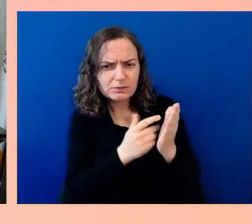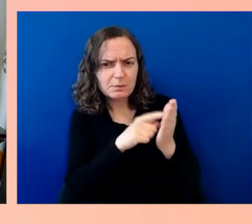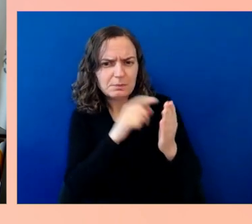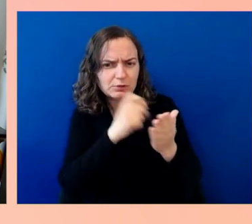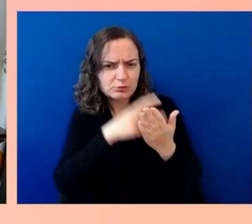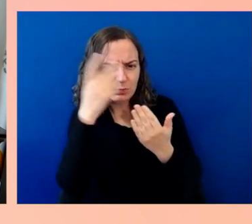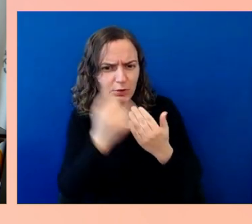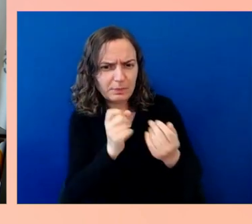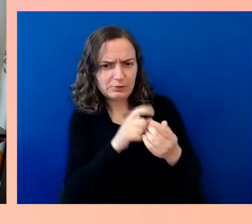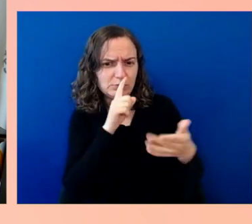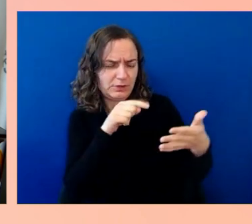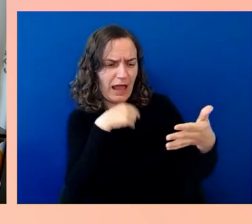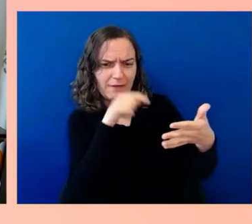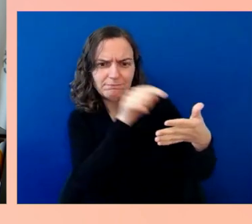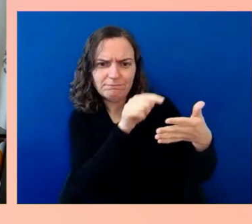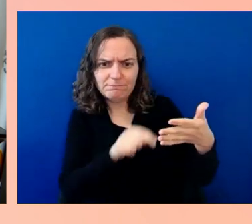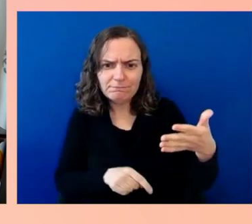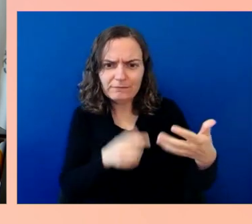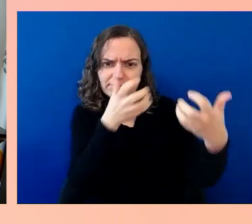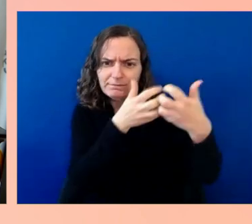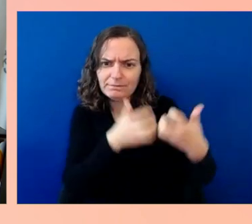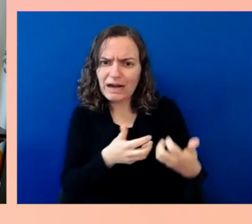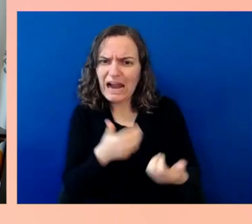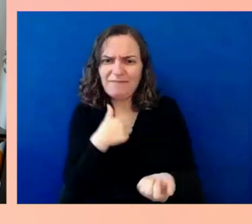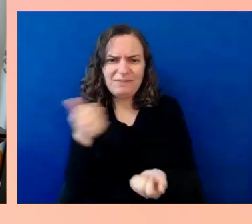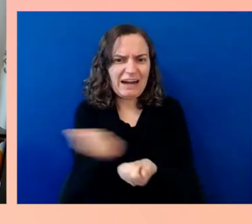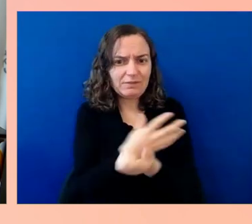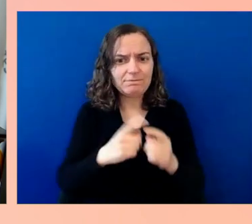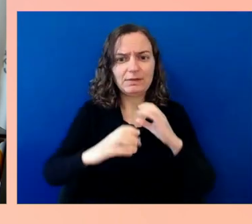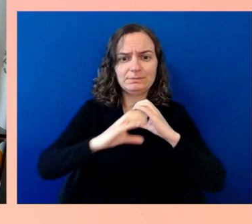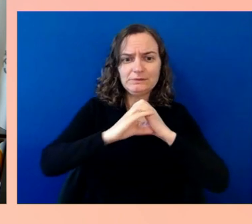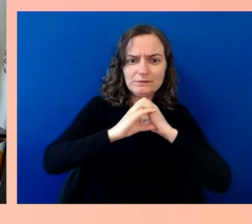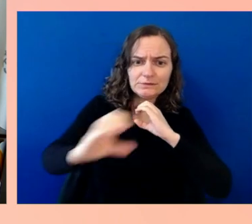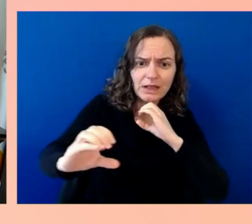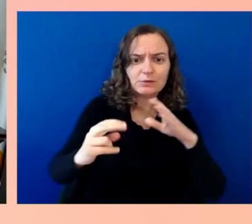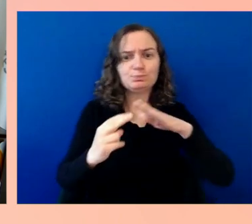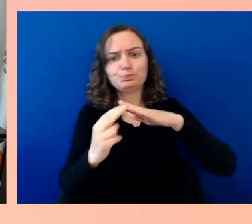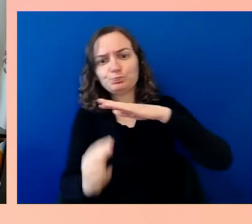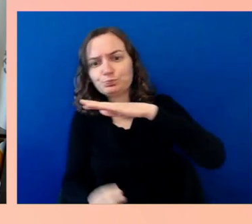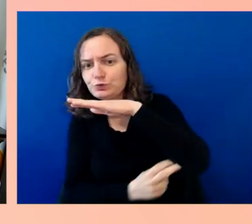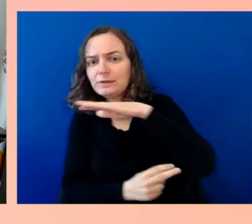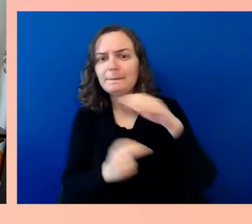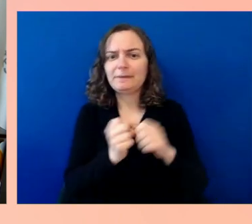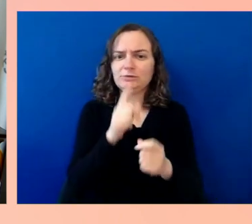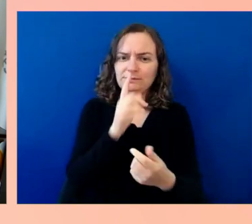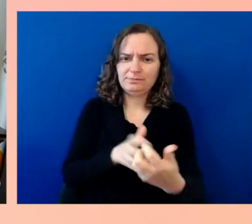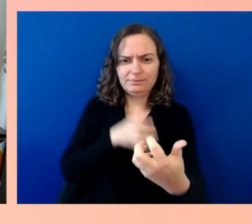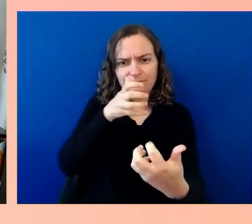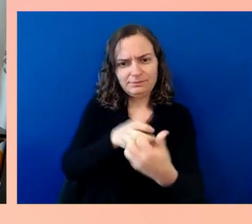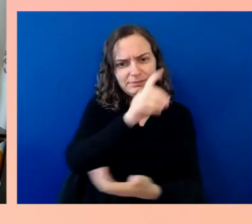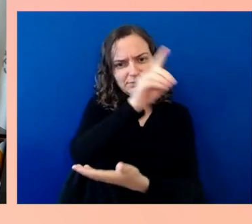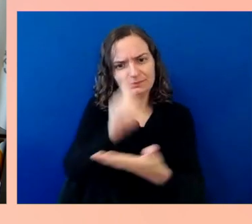bridges, to make sure that it is designed in ways that are truly accessible and universal for all.